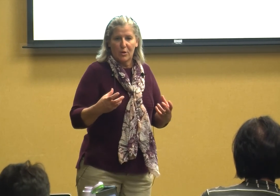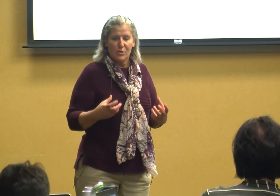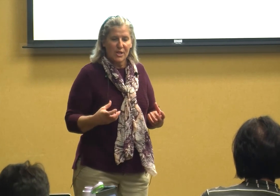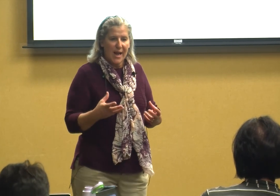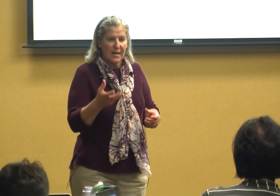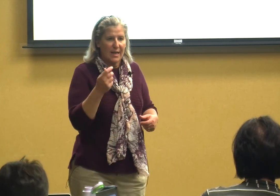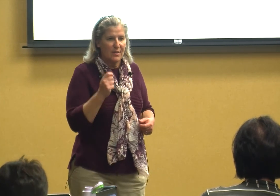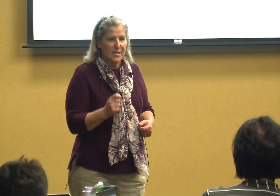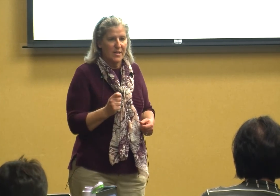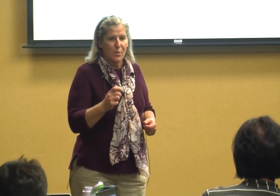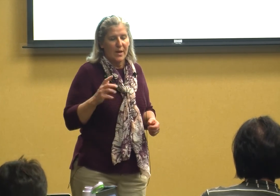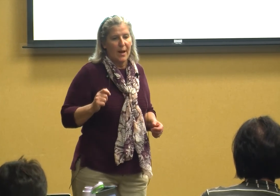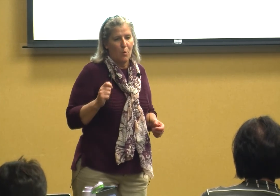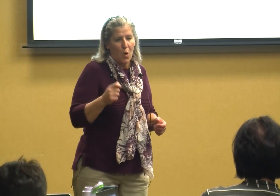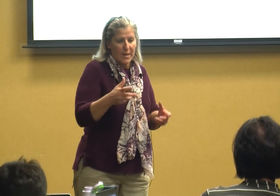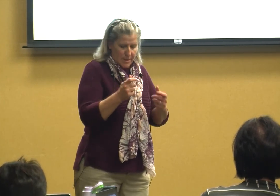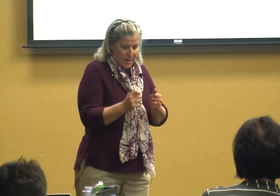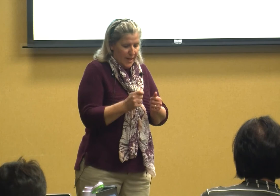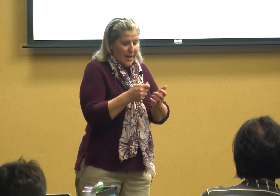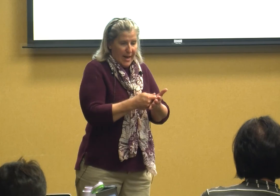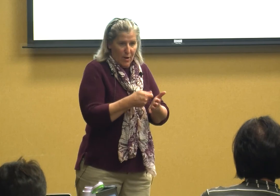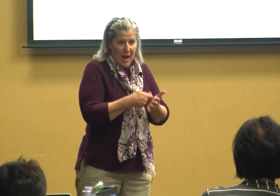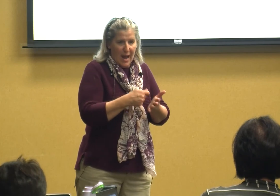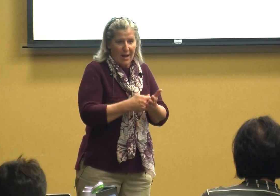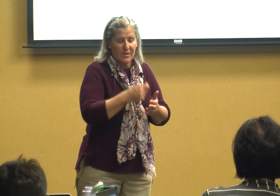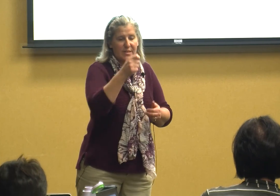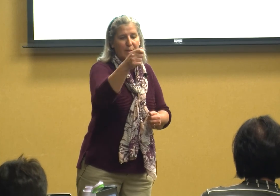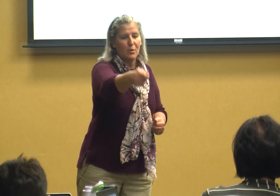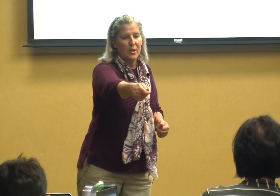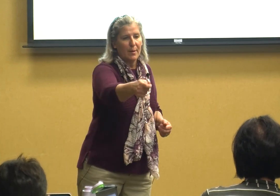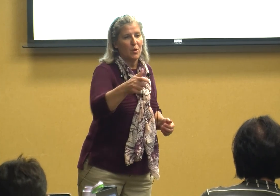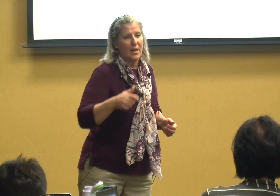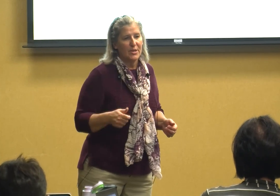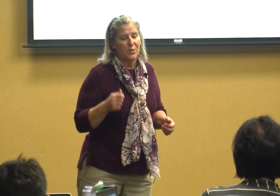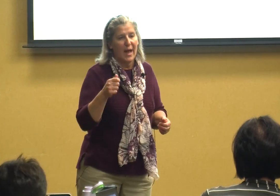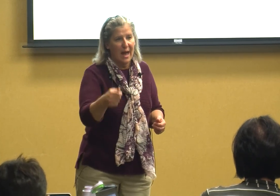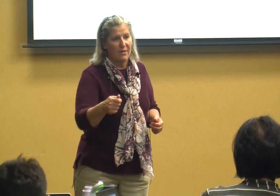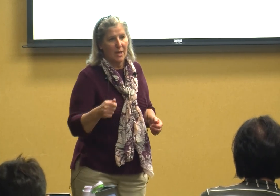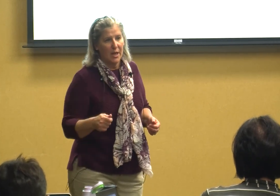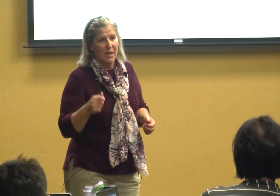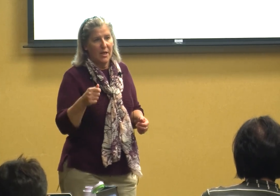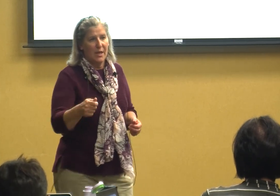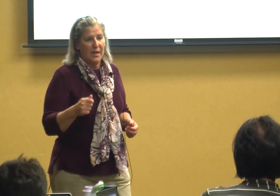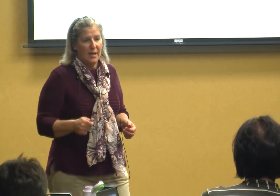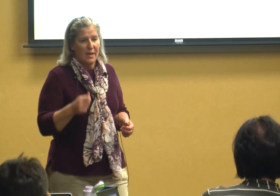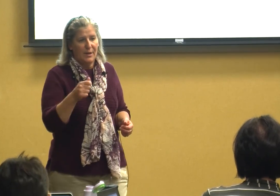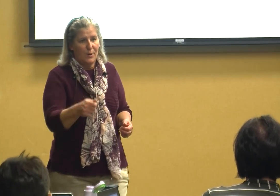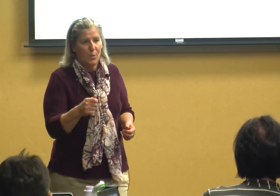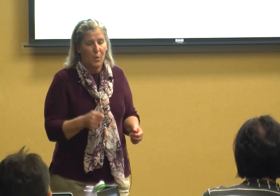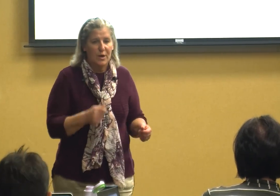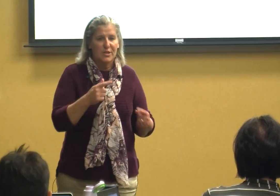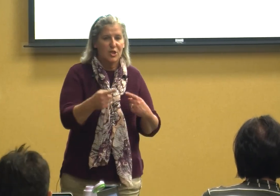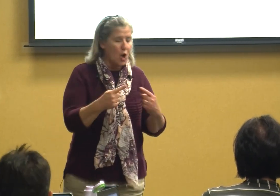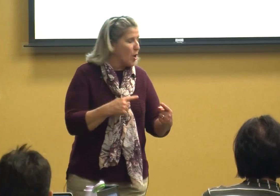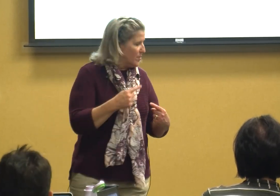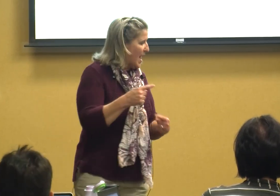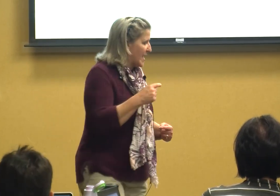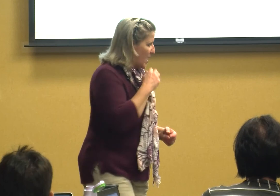this is what I want here I have the symbol and I'm gonna let you have it we're gonna start that kind